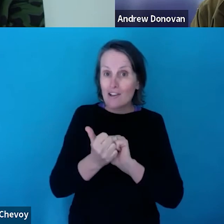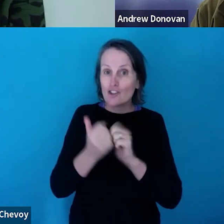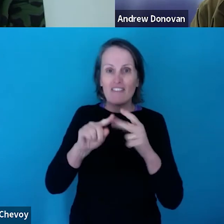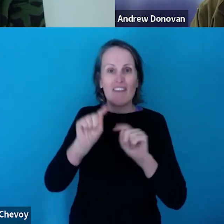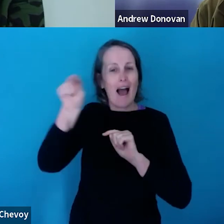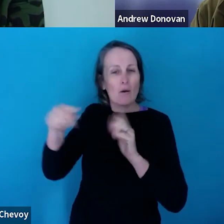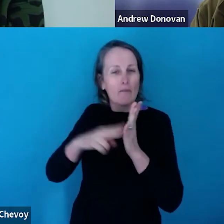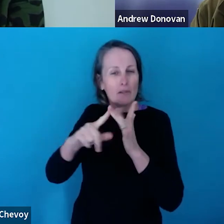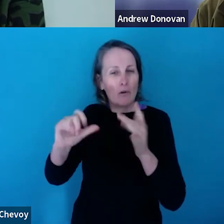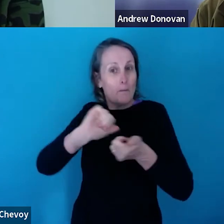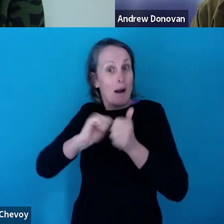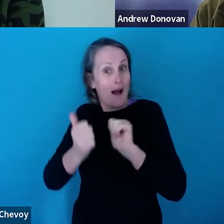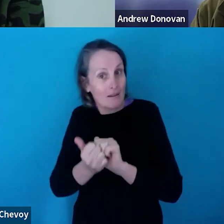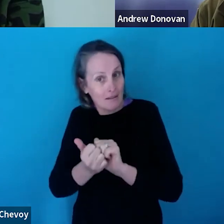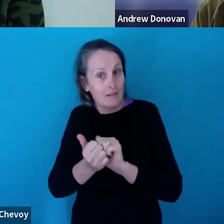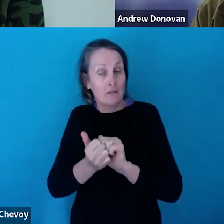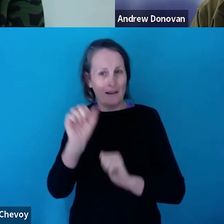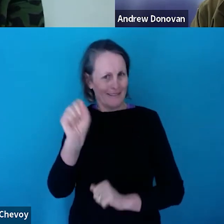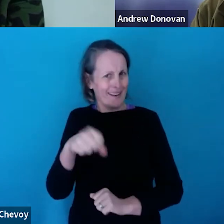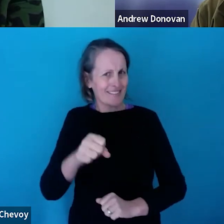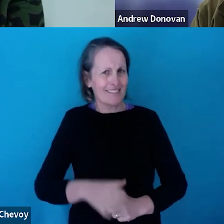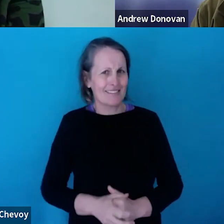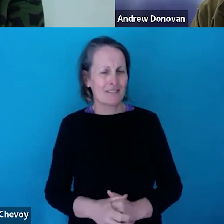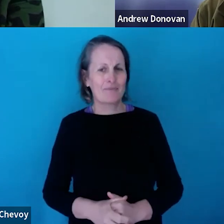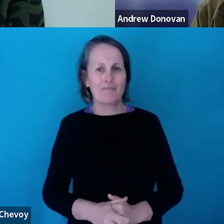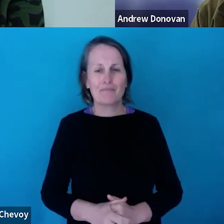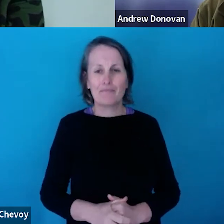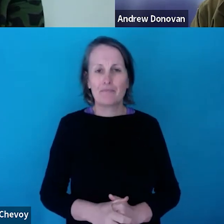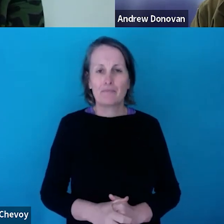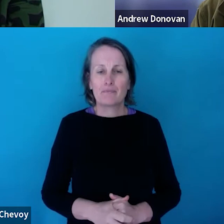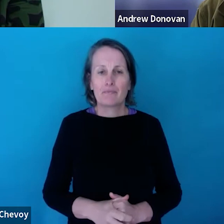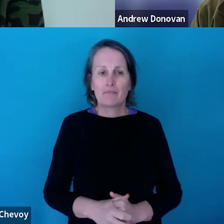But certainly. This - the applicant can